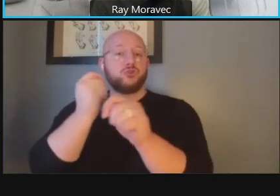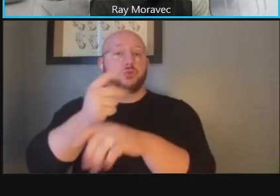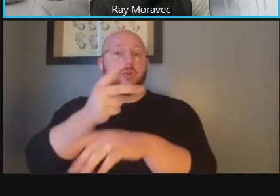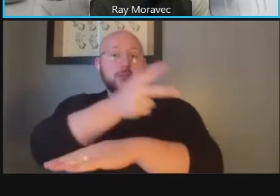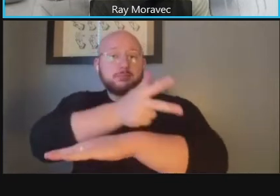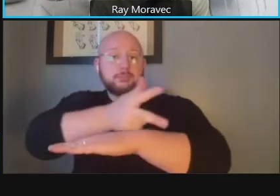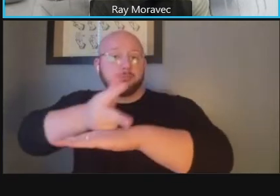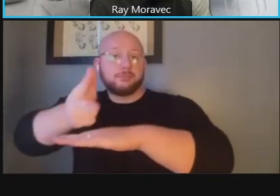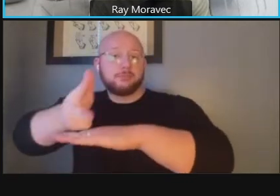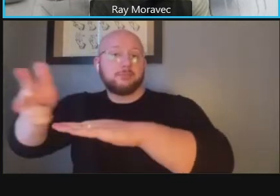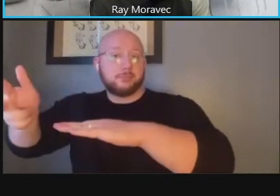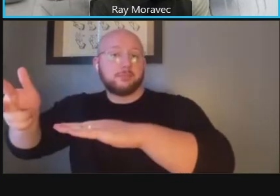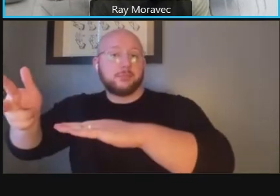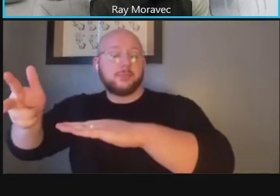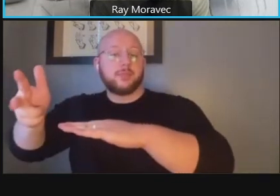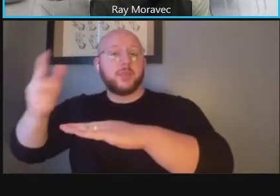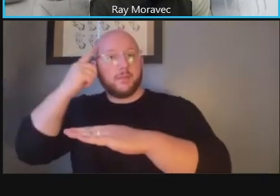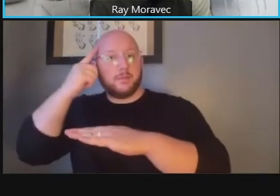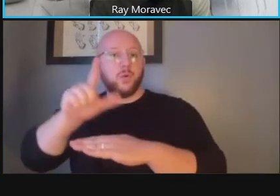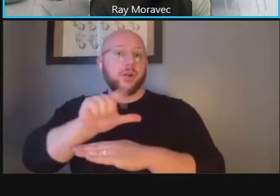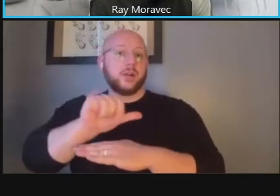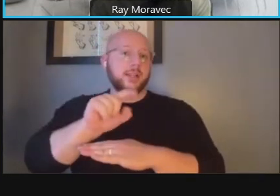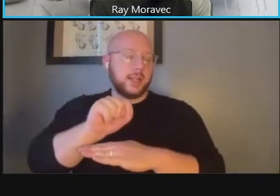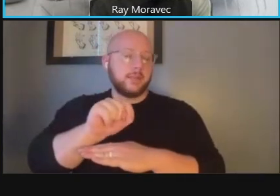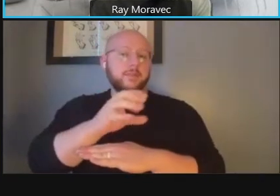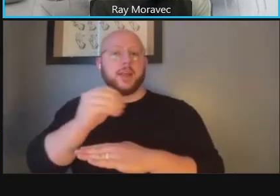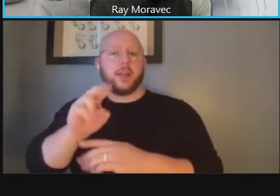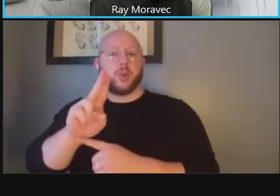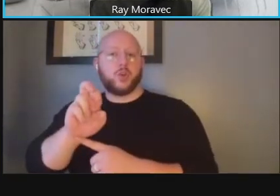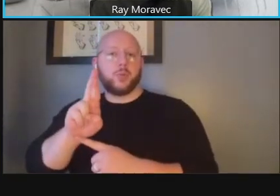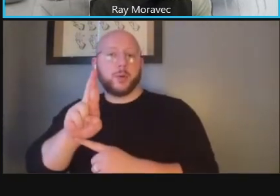and uber and lyft services so how do we accommodate that